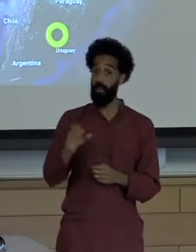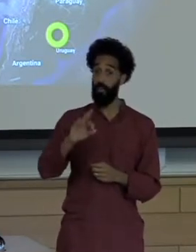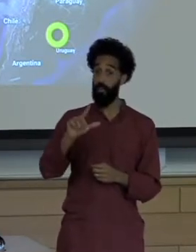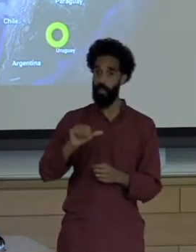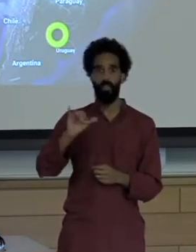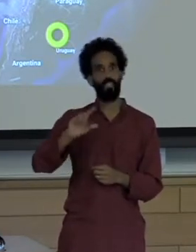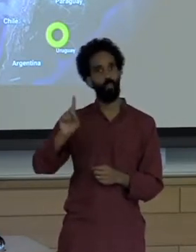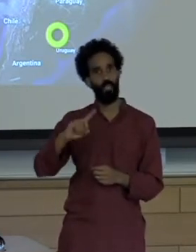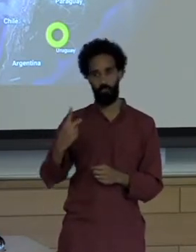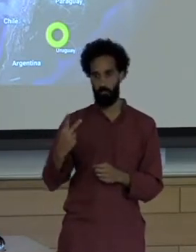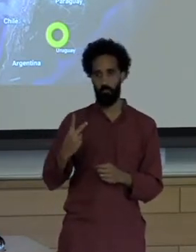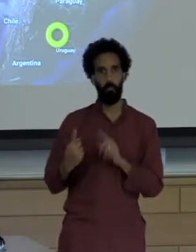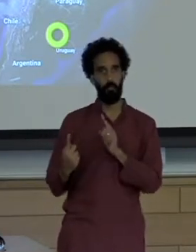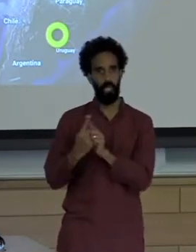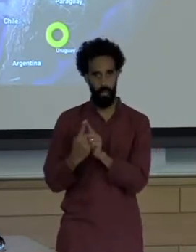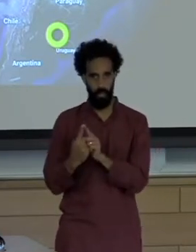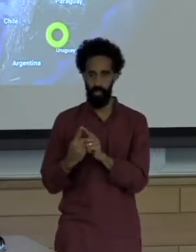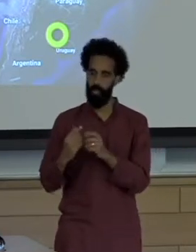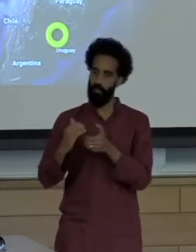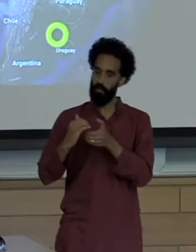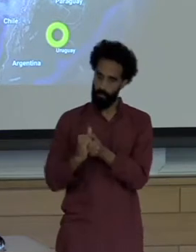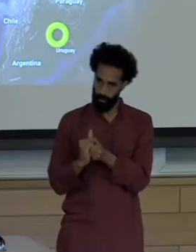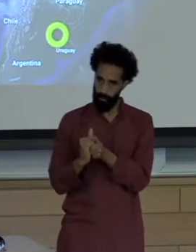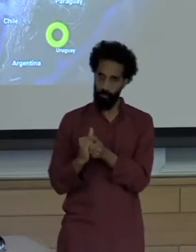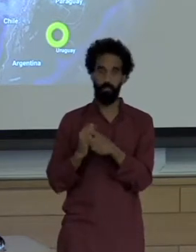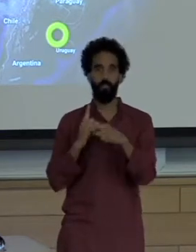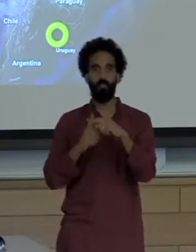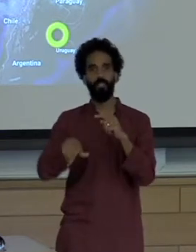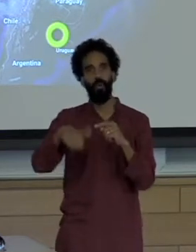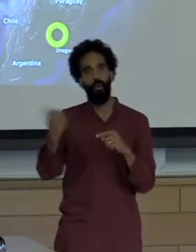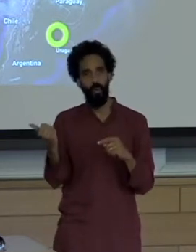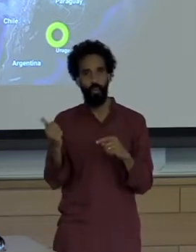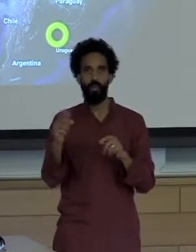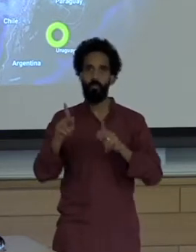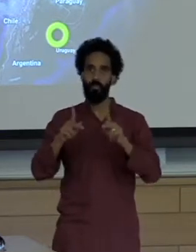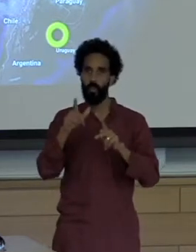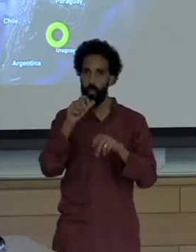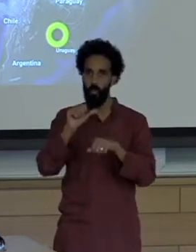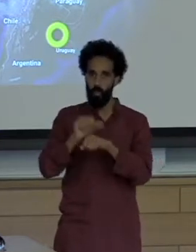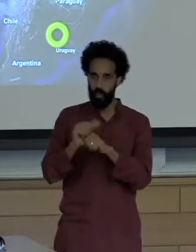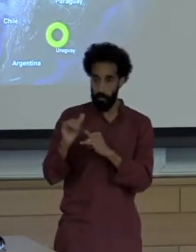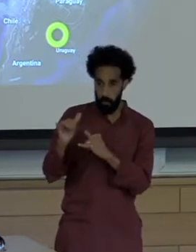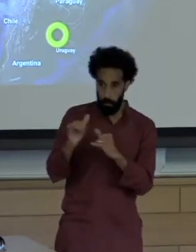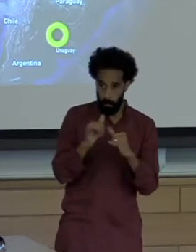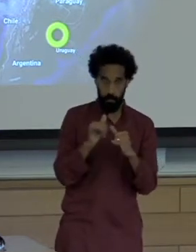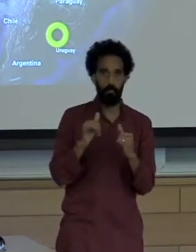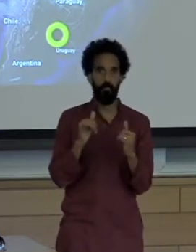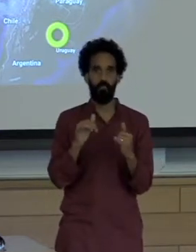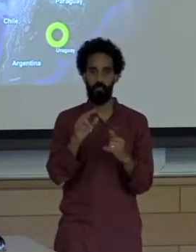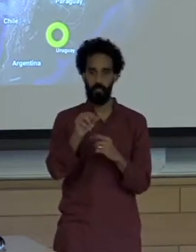Along with many other colleagues who look at news coverage that happens in Florida of sunny day flooding,